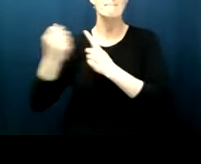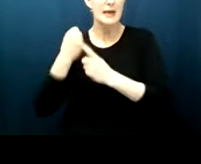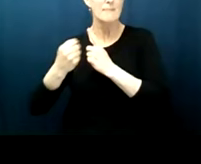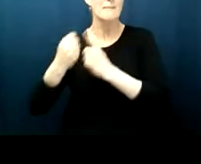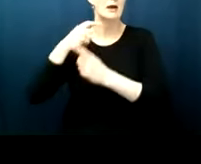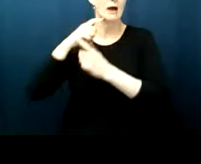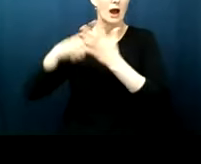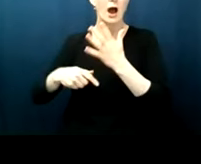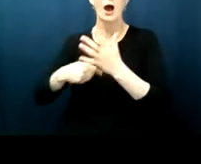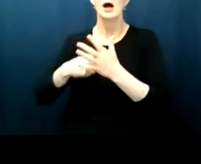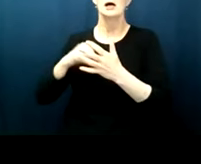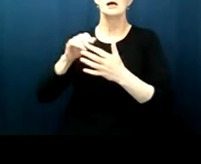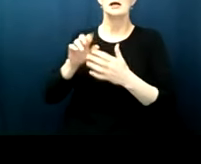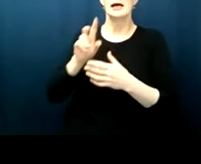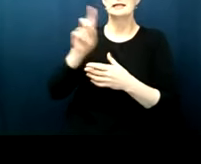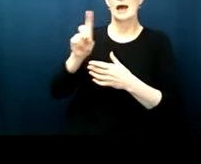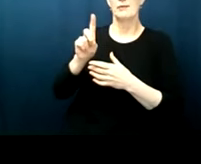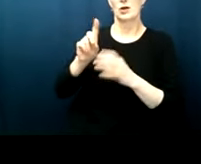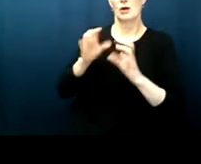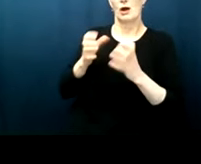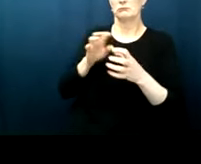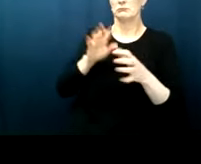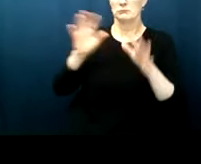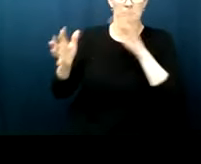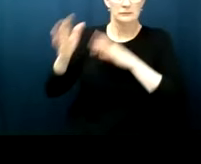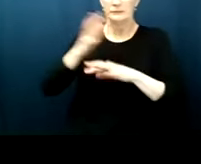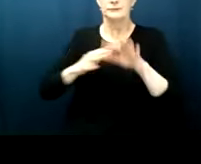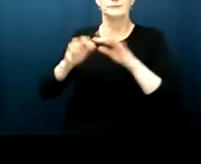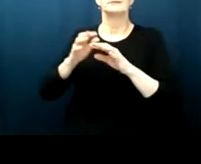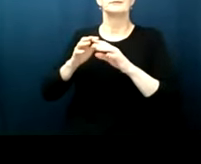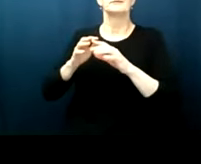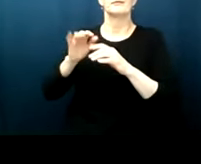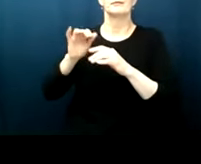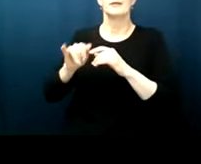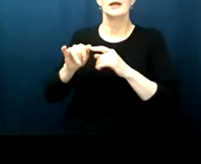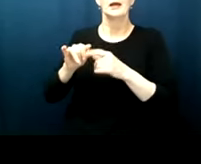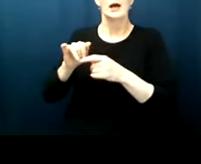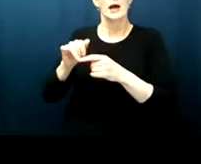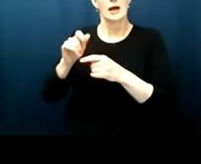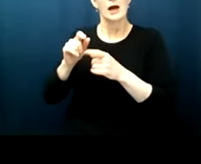occurred because of voter suppression and voting rights so america's decentralized voting and